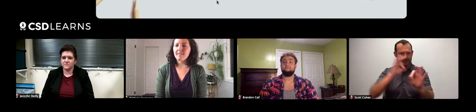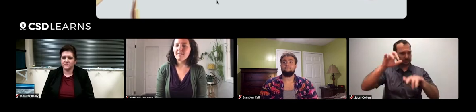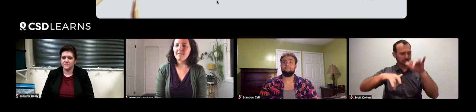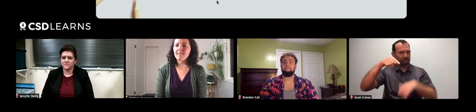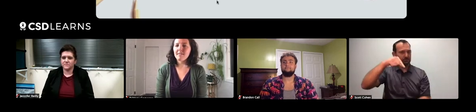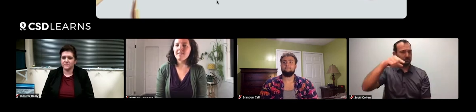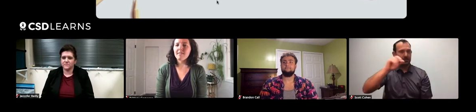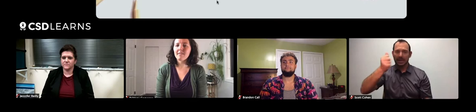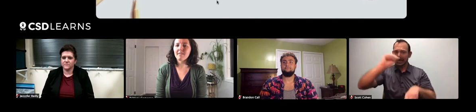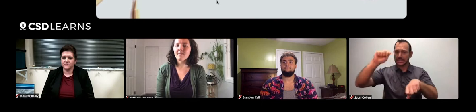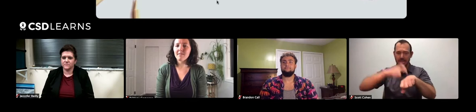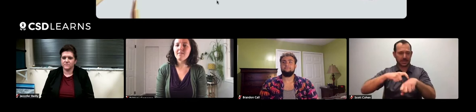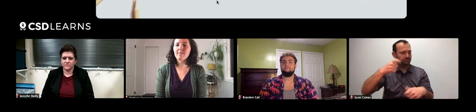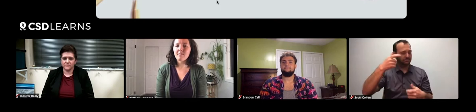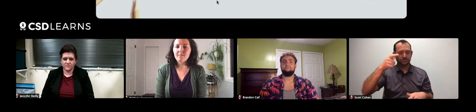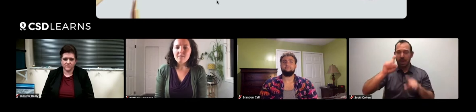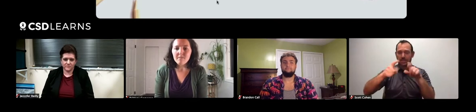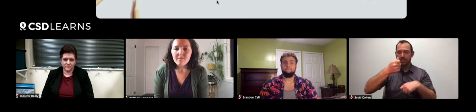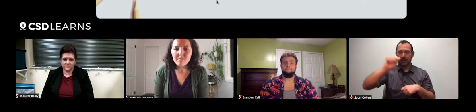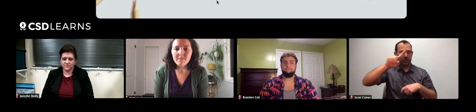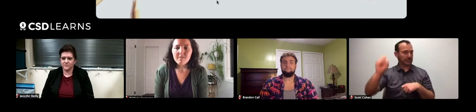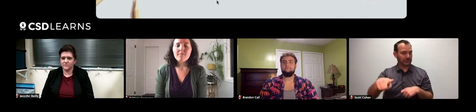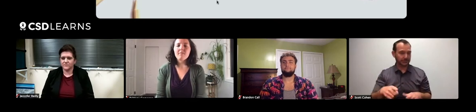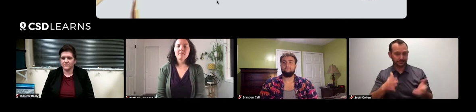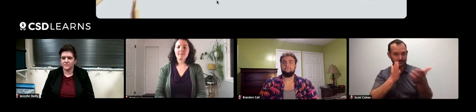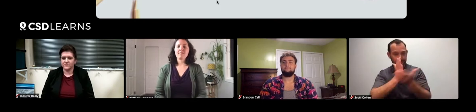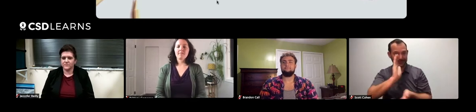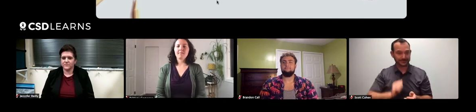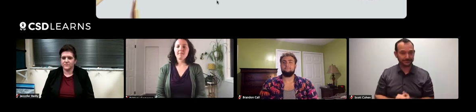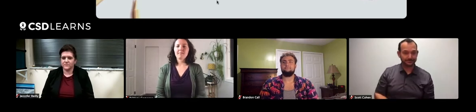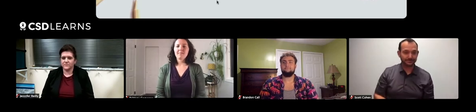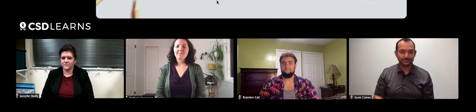So feel free to type away and ask any question you'd like to be answered.